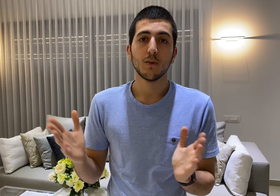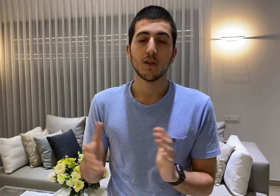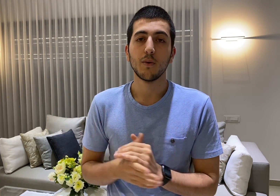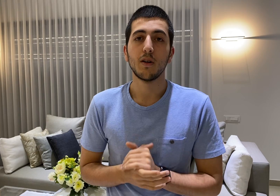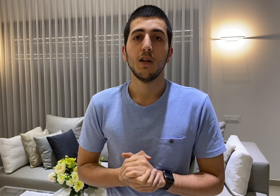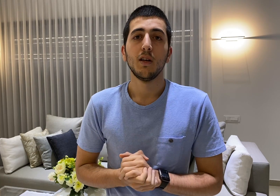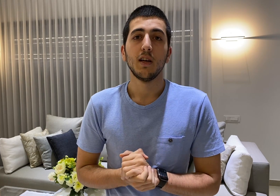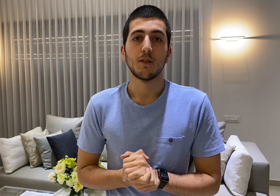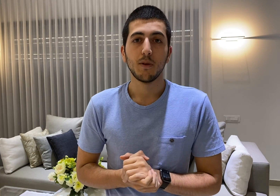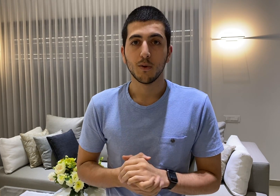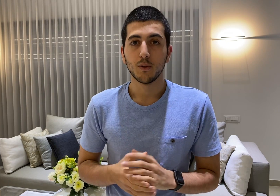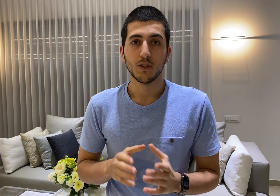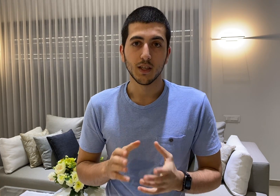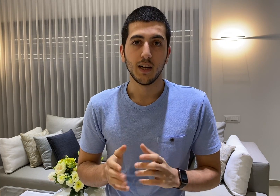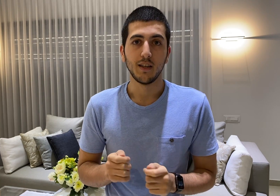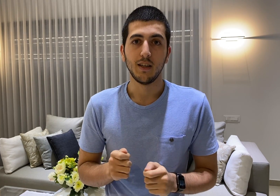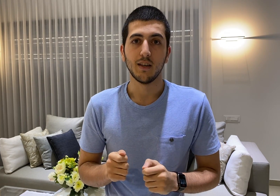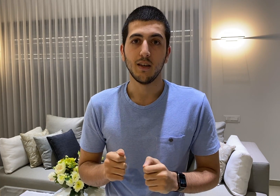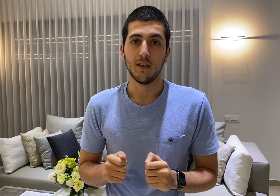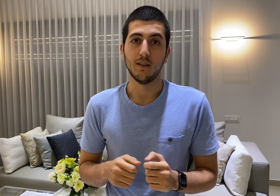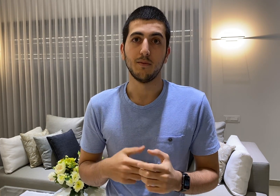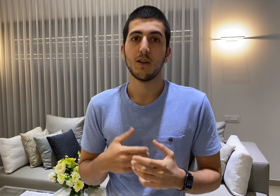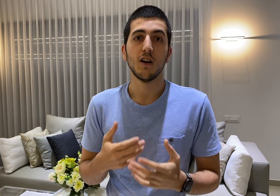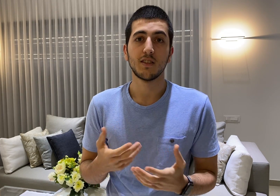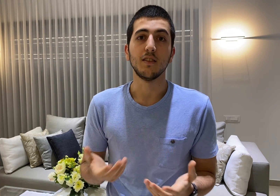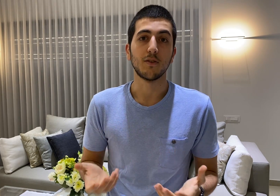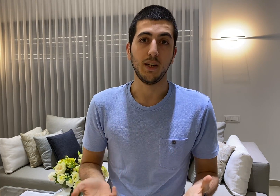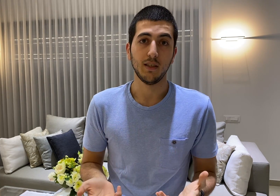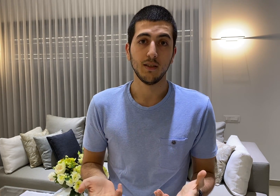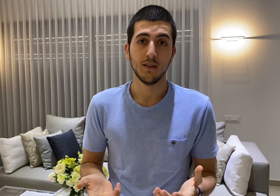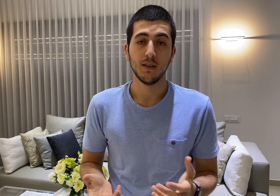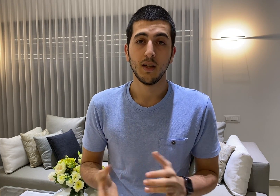slower people don't sign in constant rate